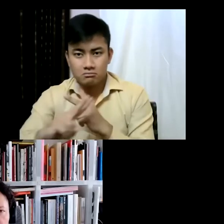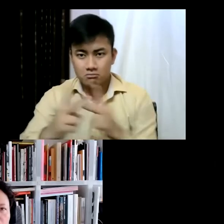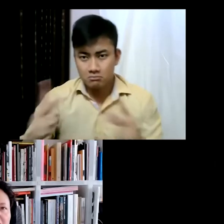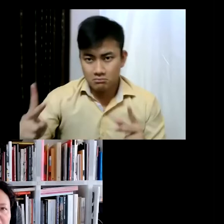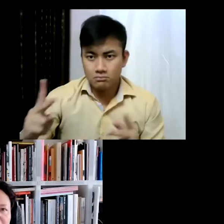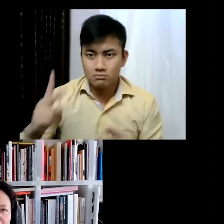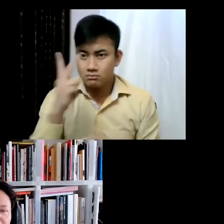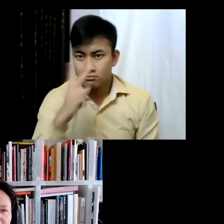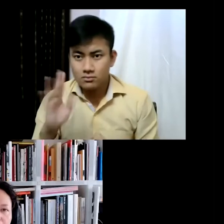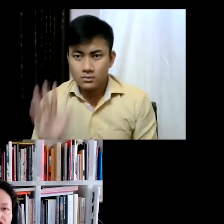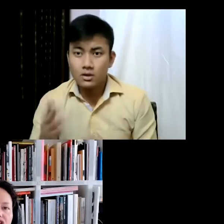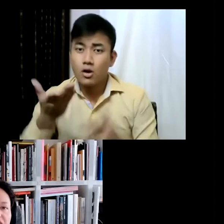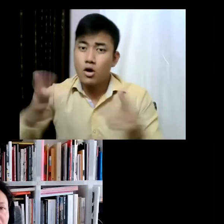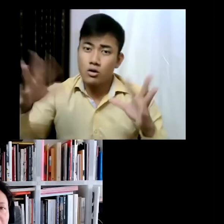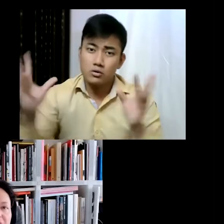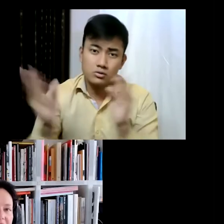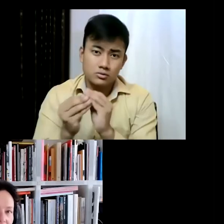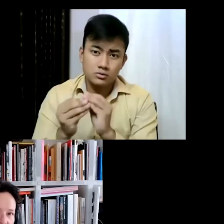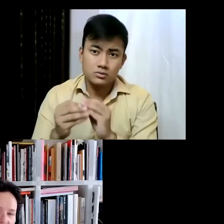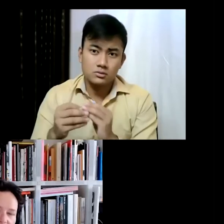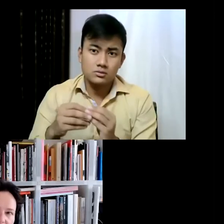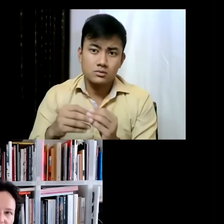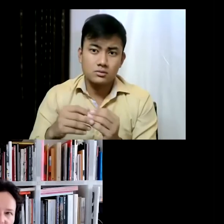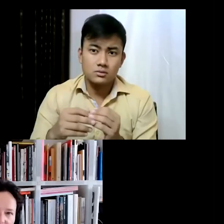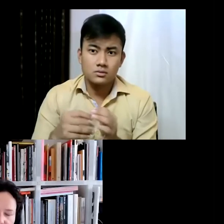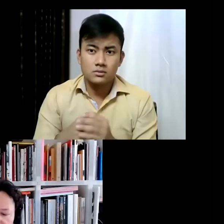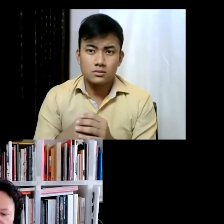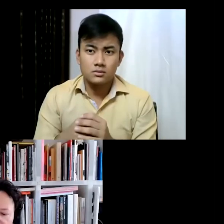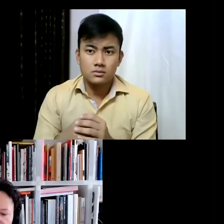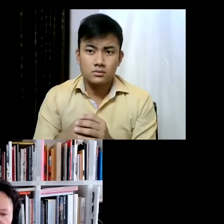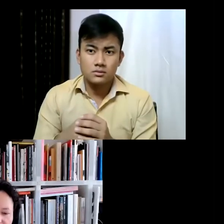put together when she lived in Mexico City because she's a British artist but